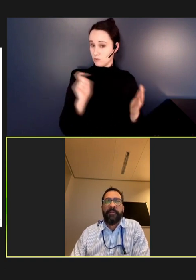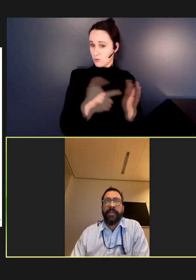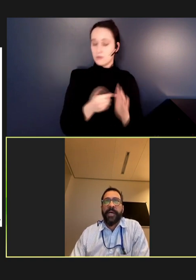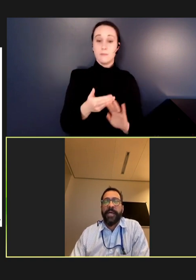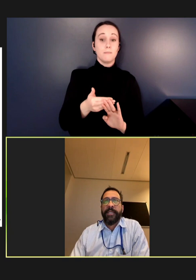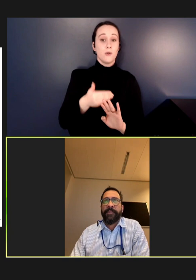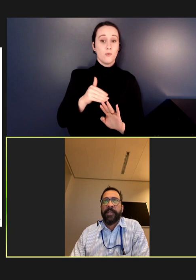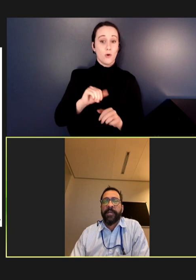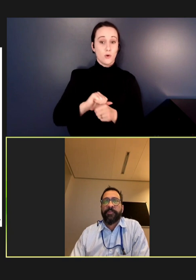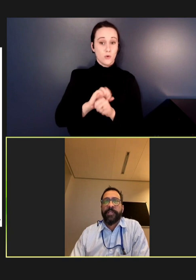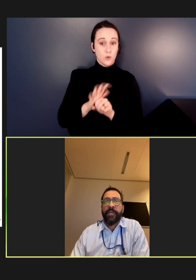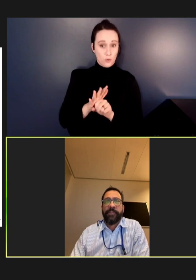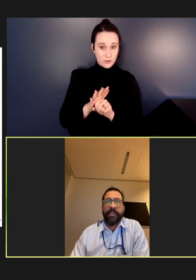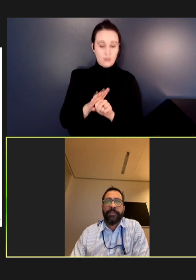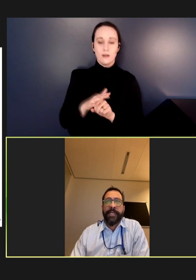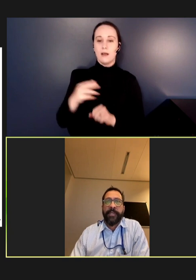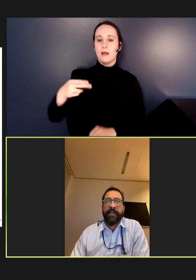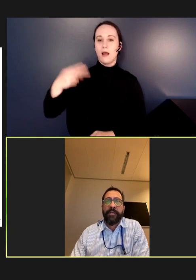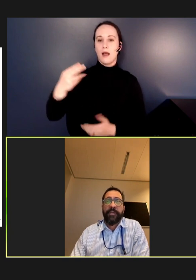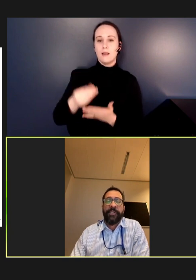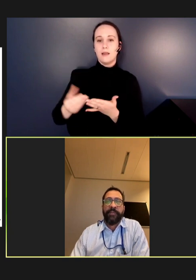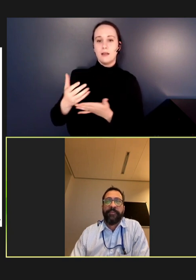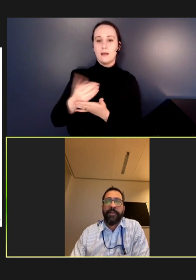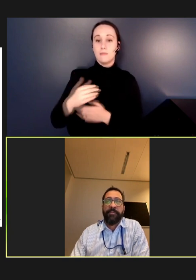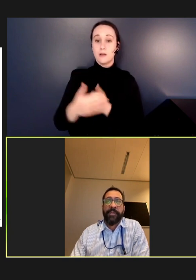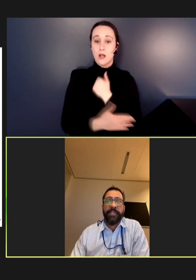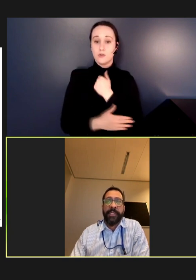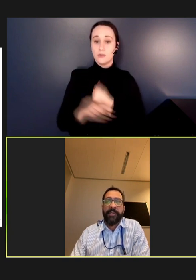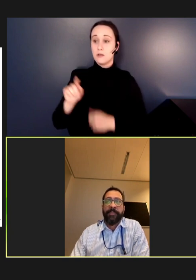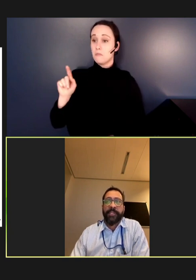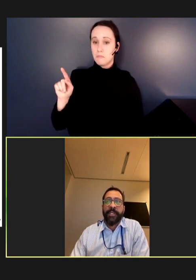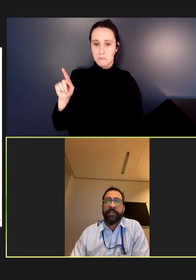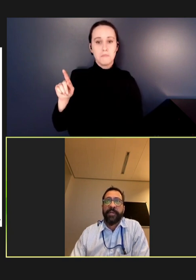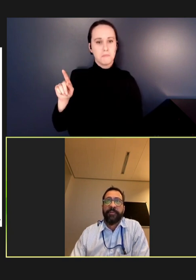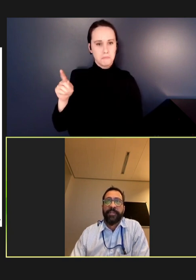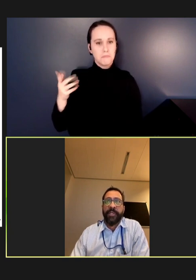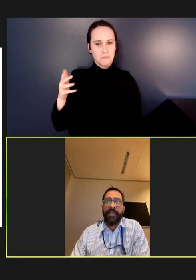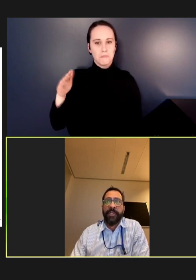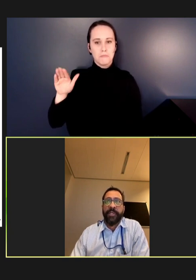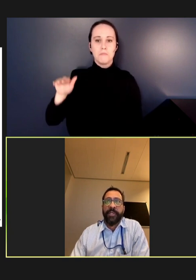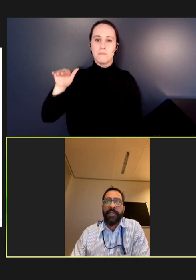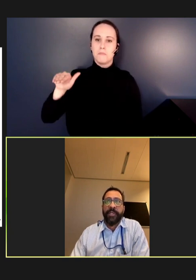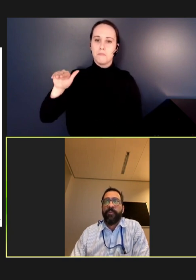the high-income countries had a good deal of variability in their immunization coverage,